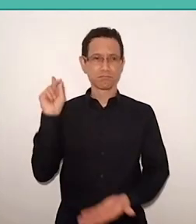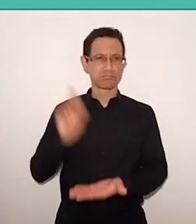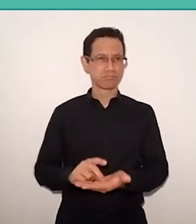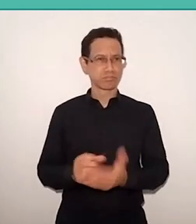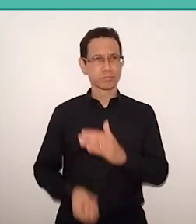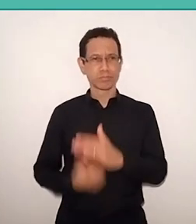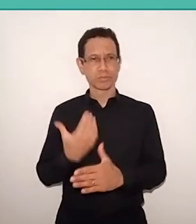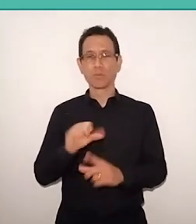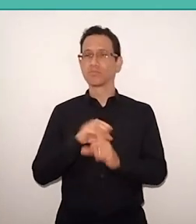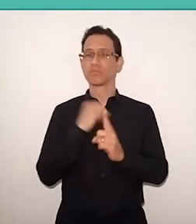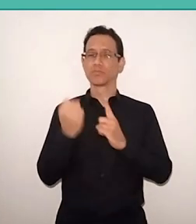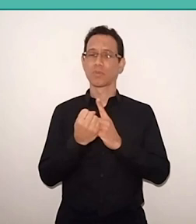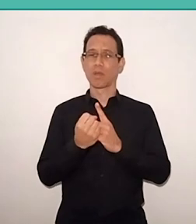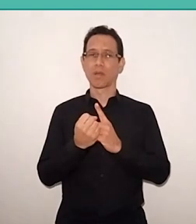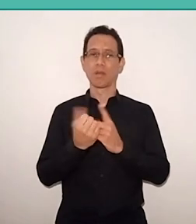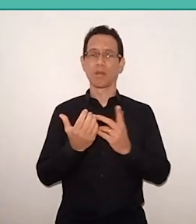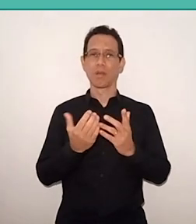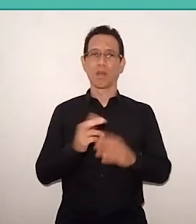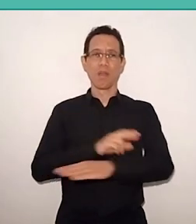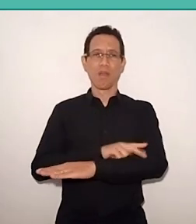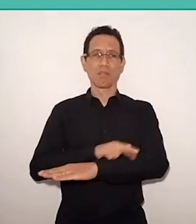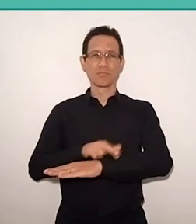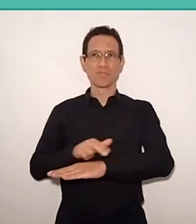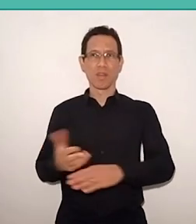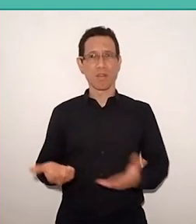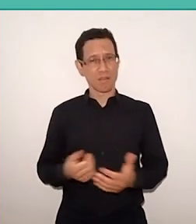Freire does not help to report the real inequality